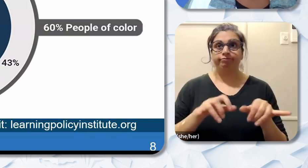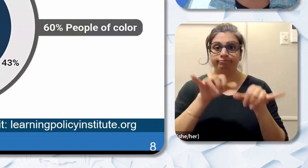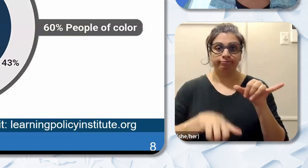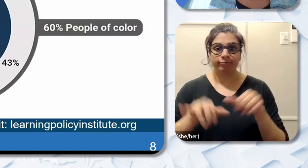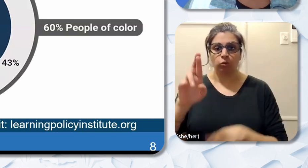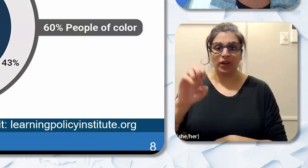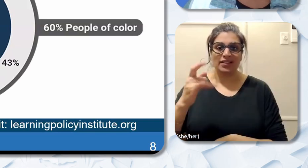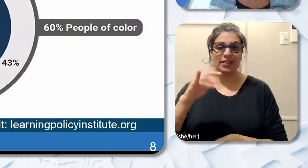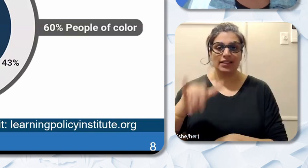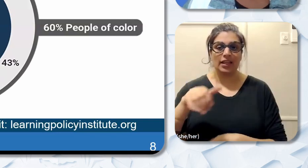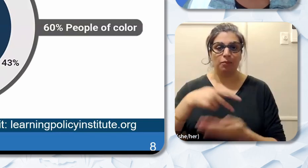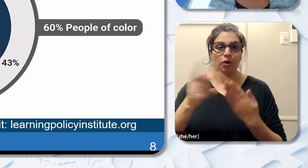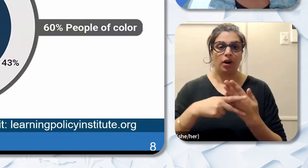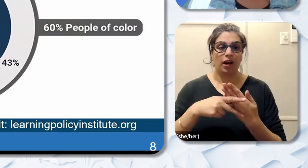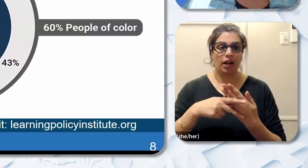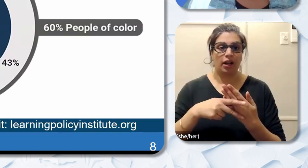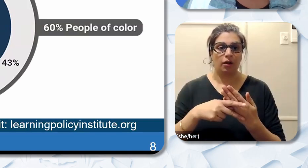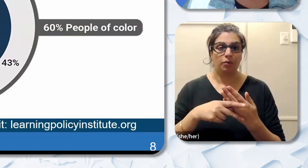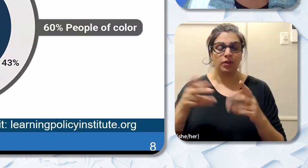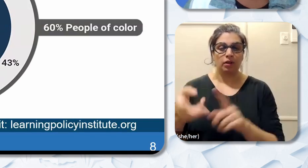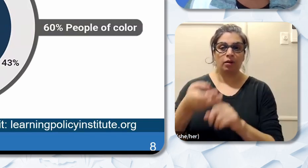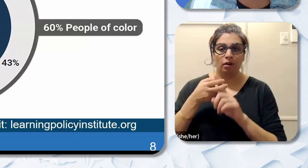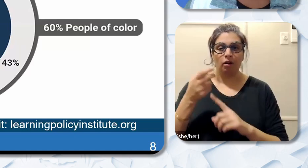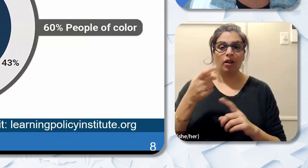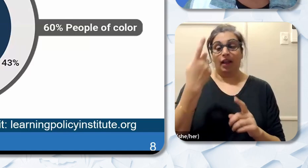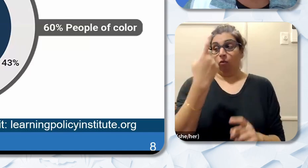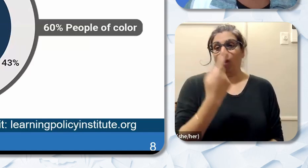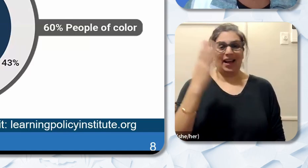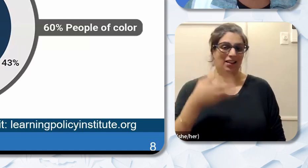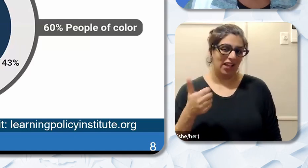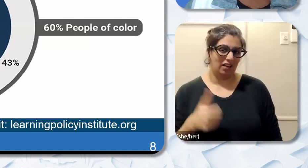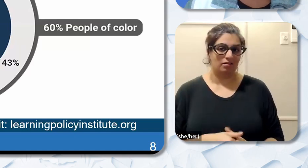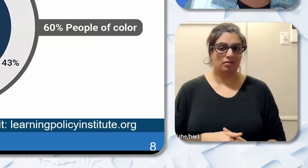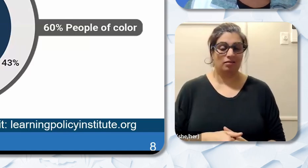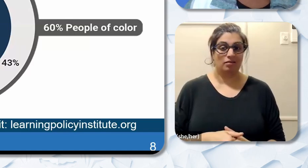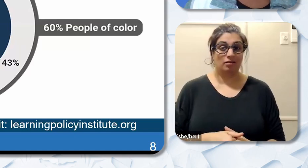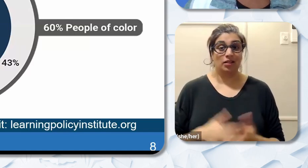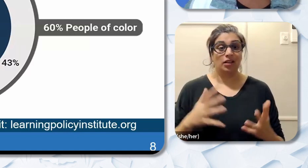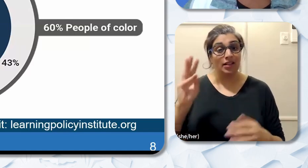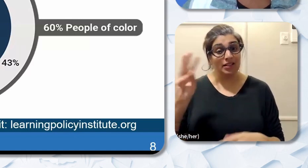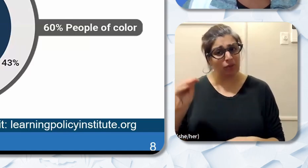teachers and about 60% of residency completers are teachers of color which is reflected in